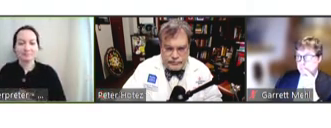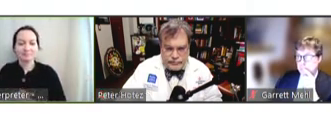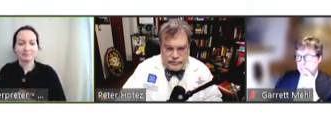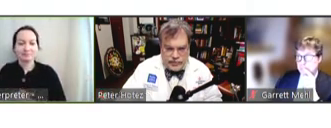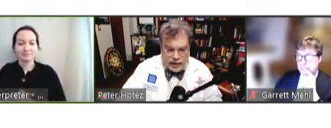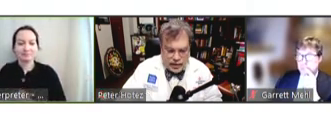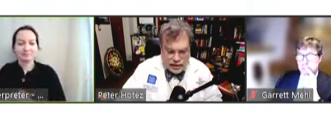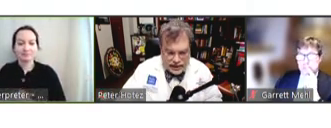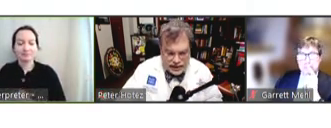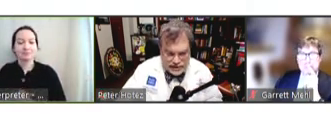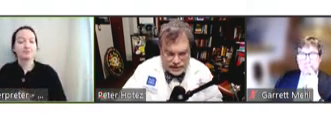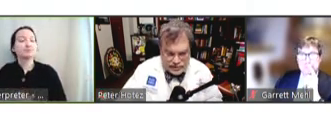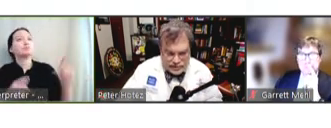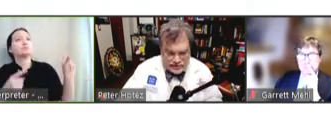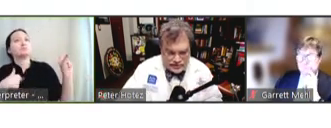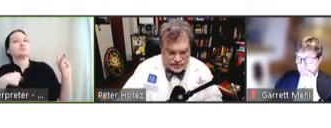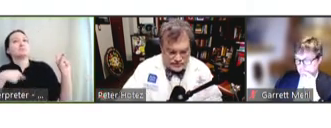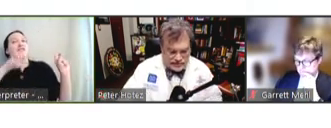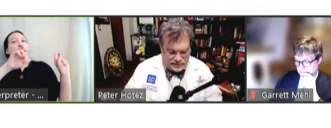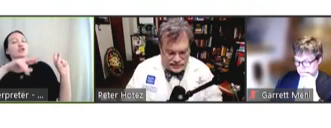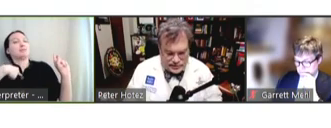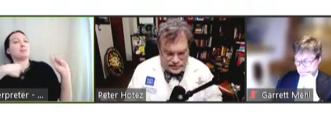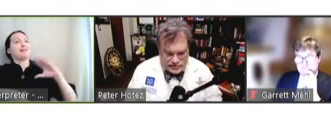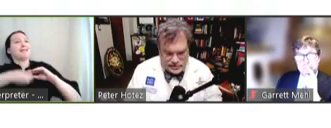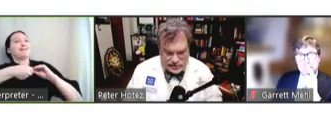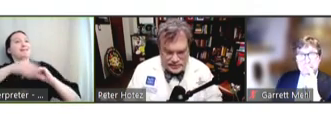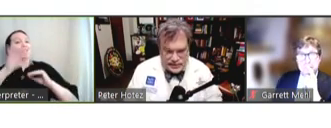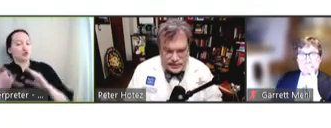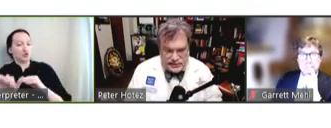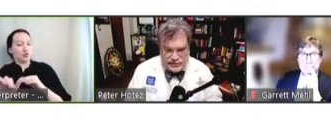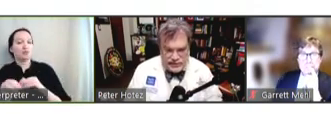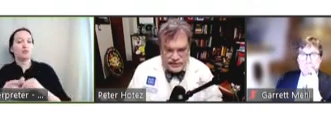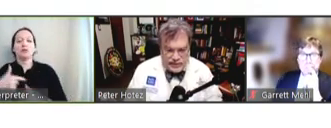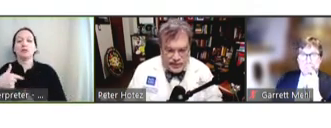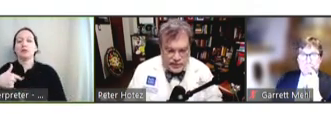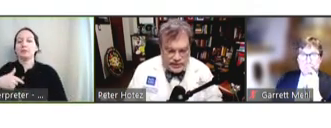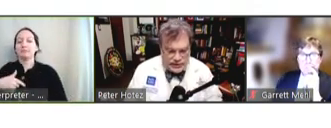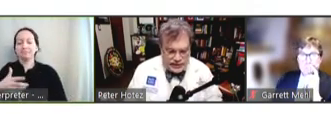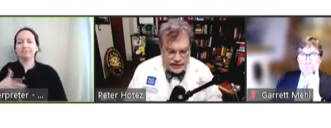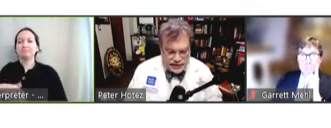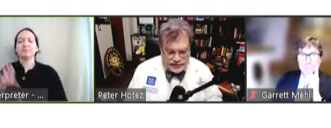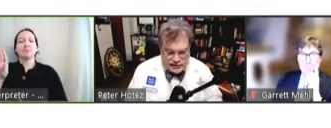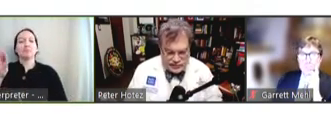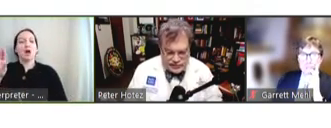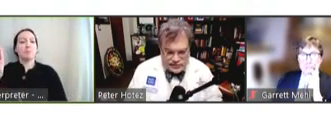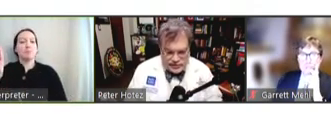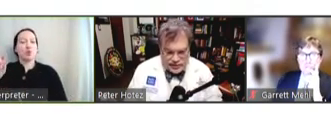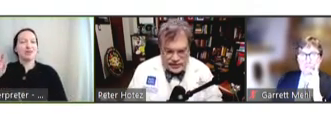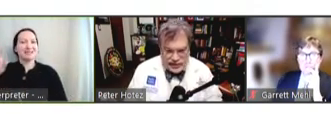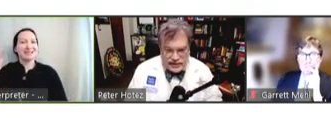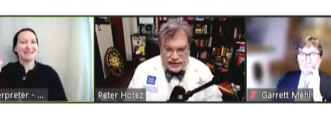Peter Hotez: I'll add to that, also, that it was, you know -- this is Peter. It was Bob Orenstein and Kathy Edwards taught me that,